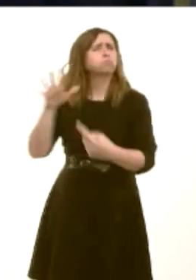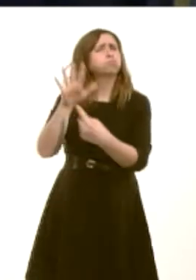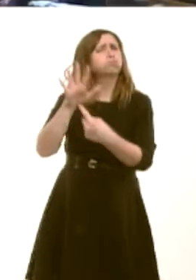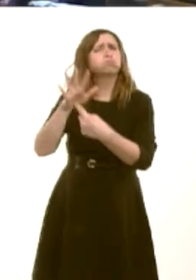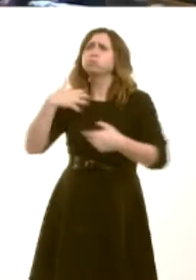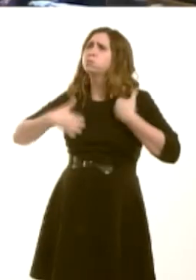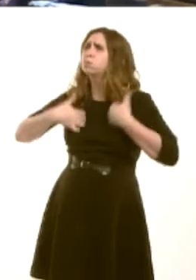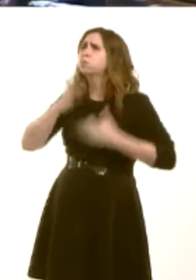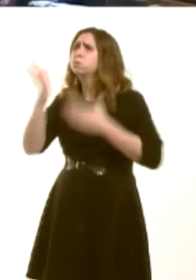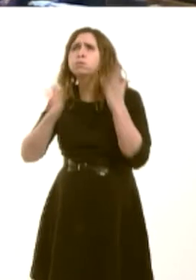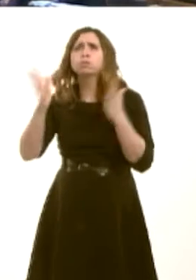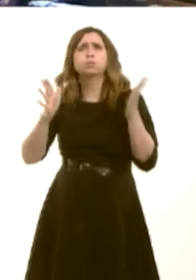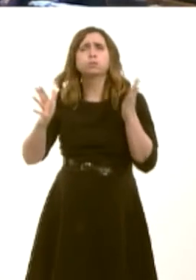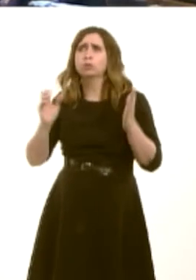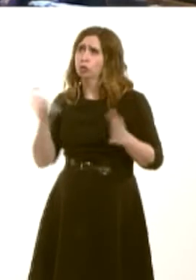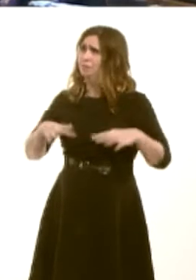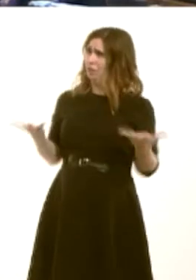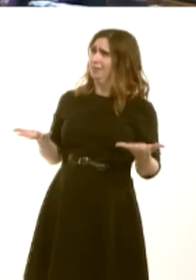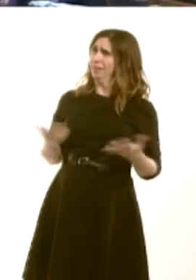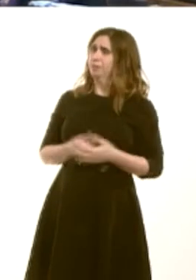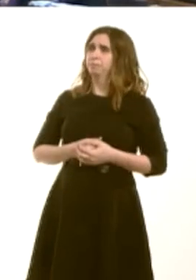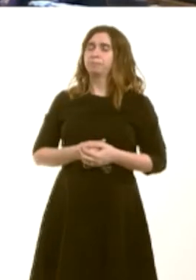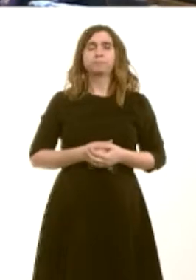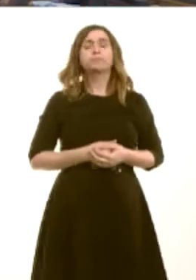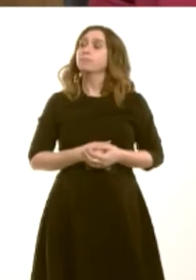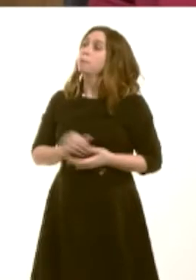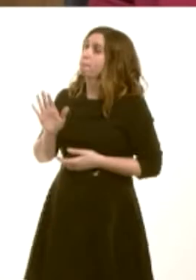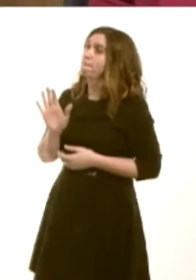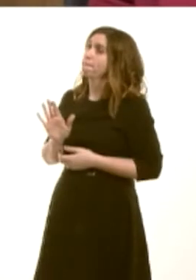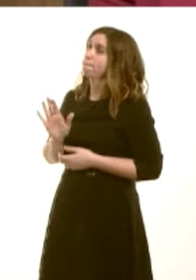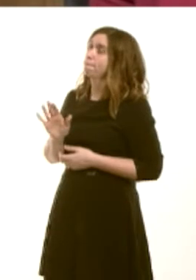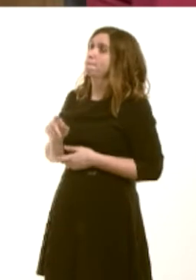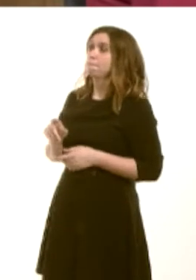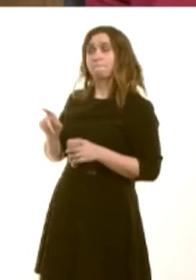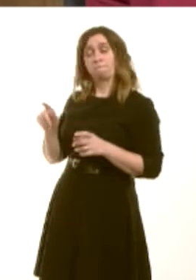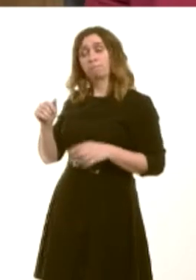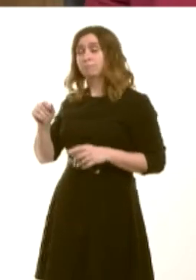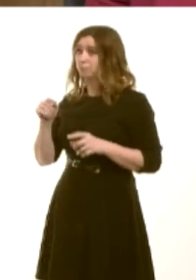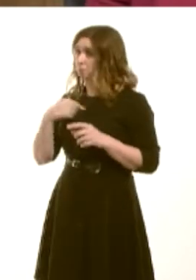Carwyn Jones: I will say to the Member what I said some moments ago, namely, there will